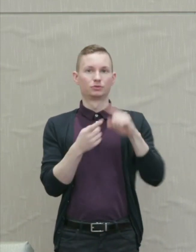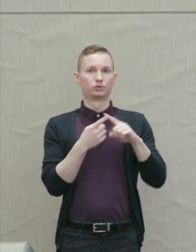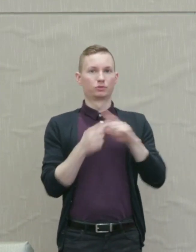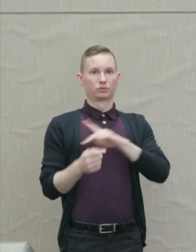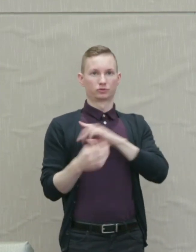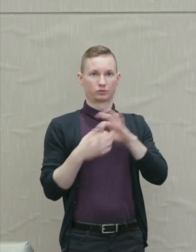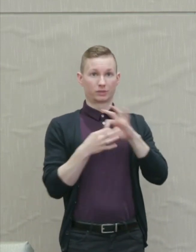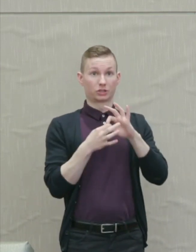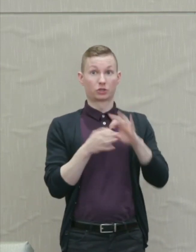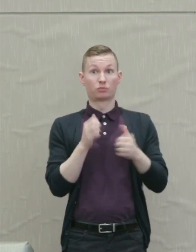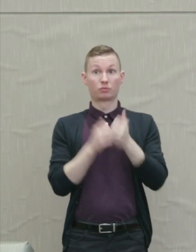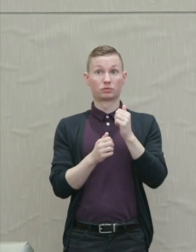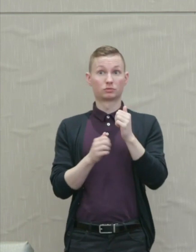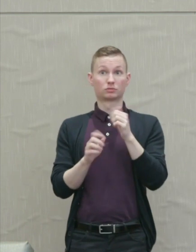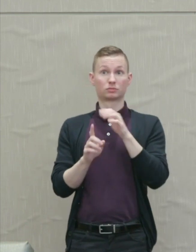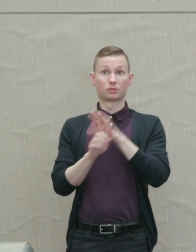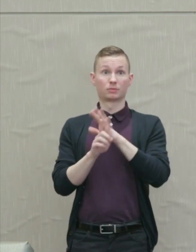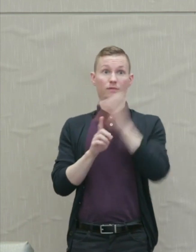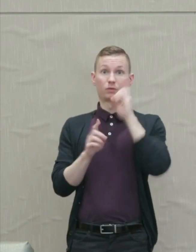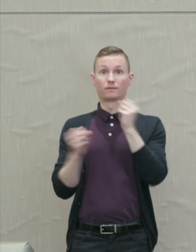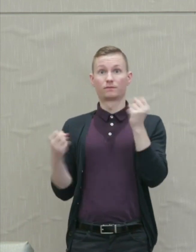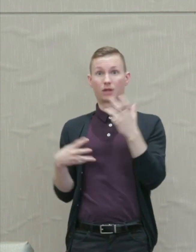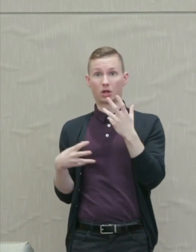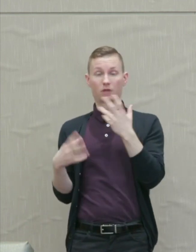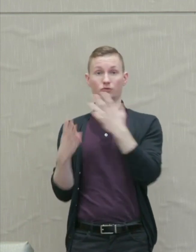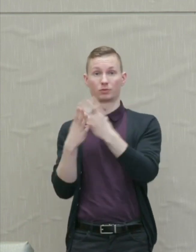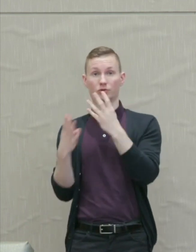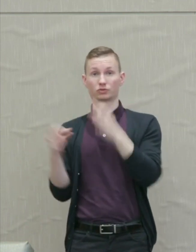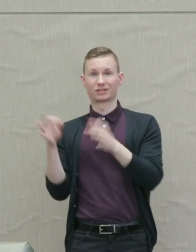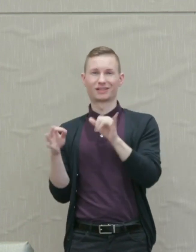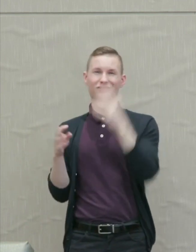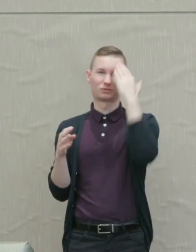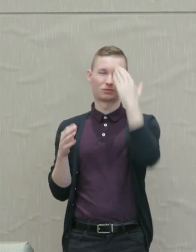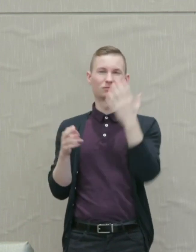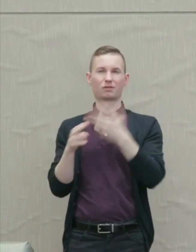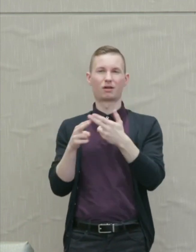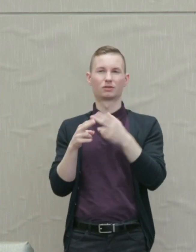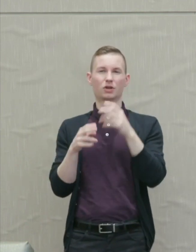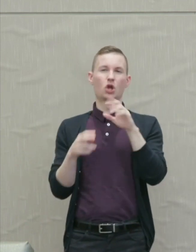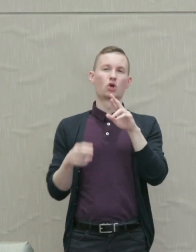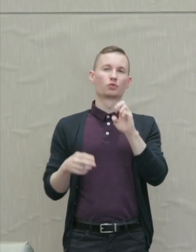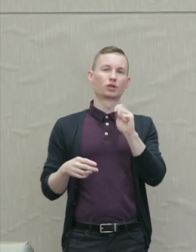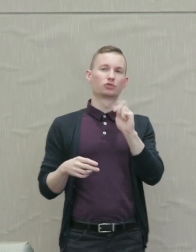today in the sphere of criminal justice is what's known as retributivism namely the view